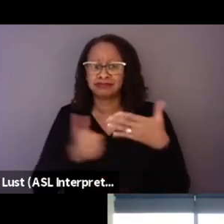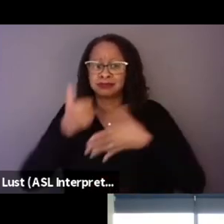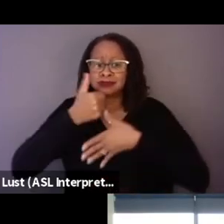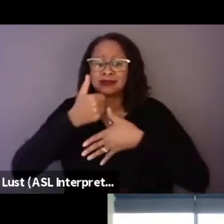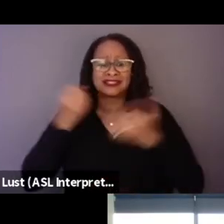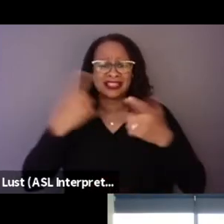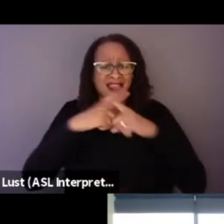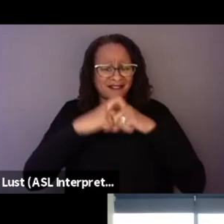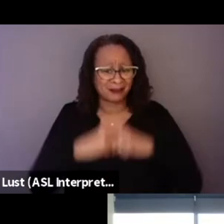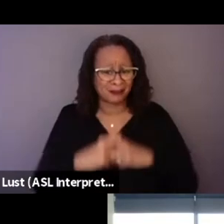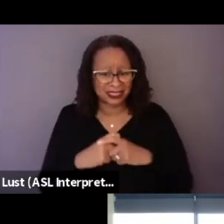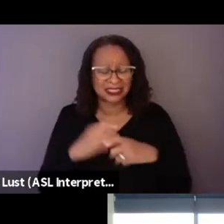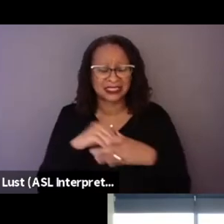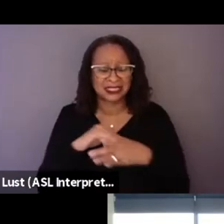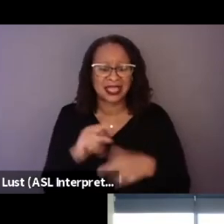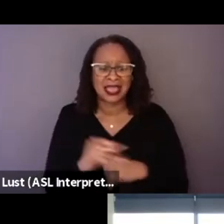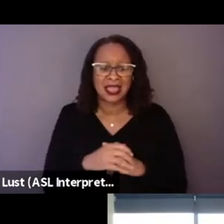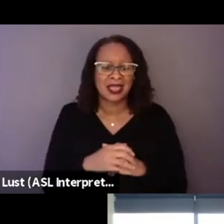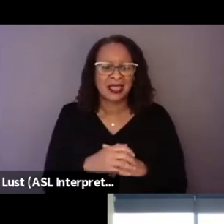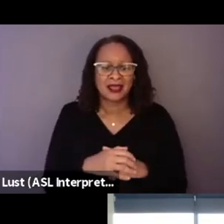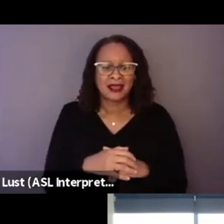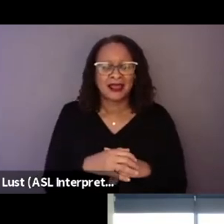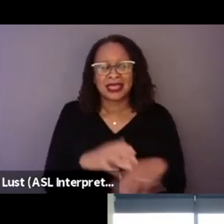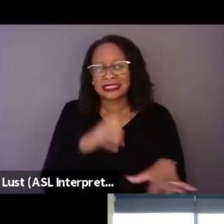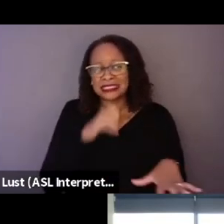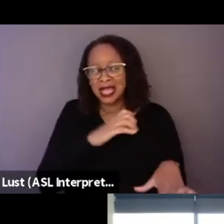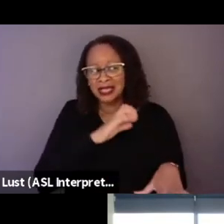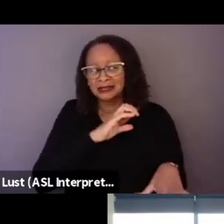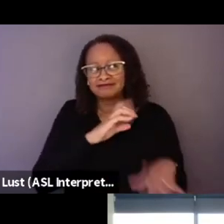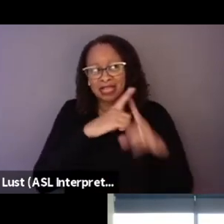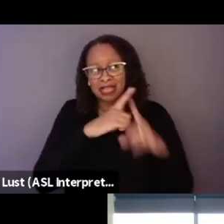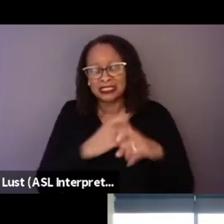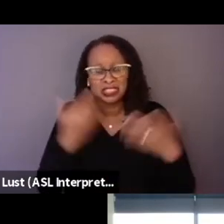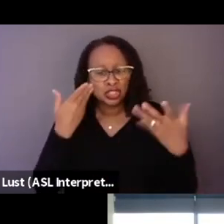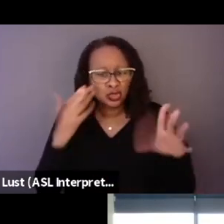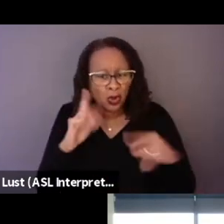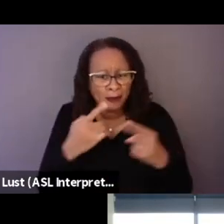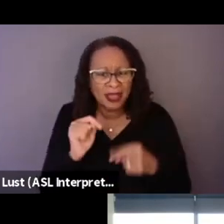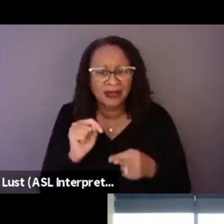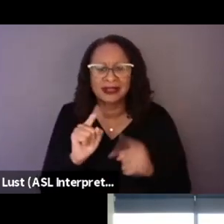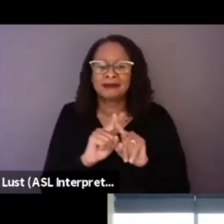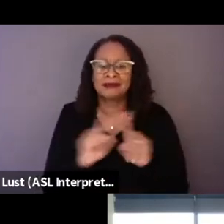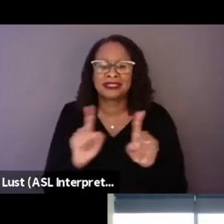but they're not complexities that they don't know about. It's just finding the people that are open about them.